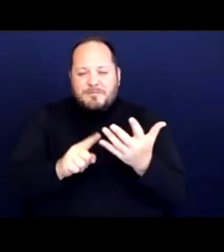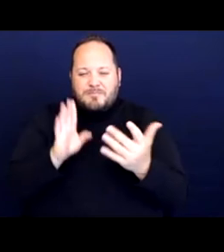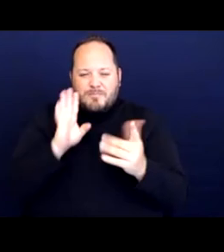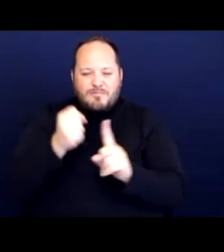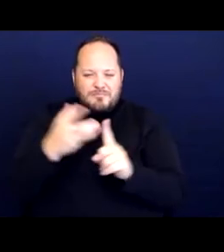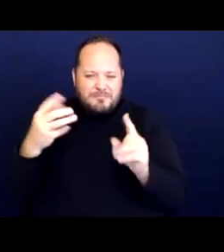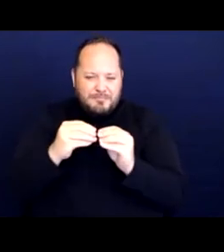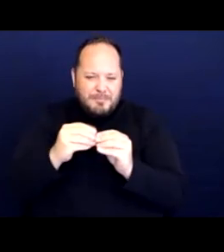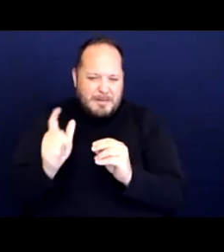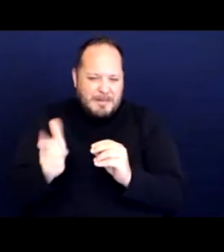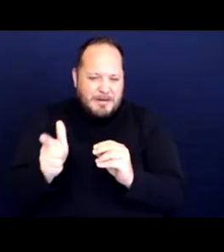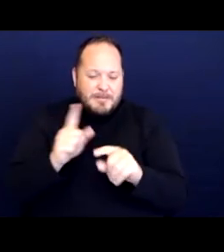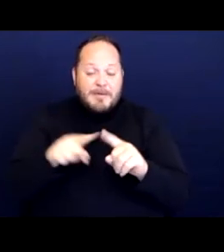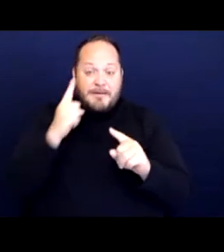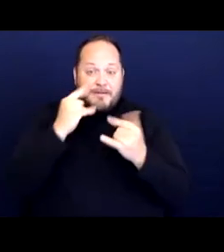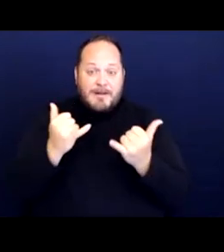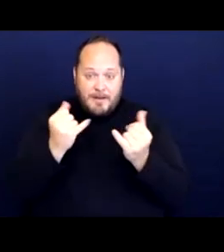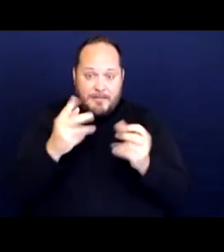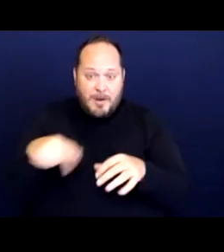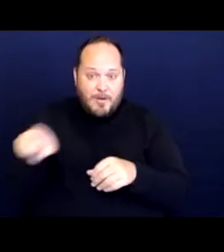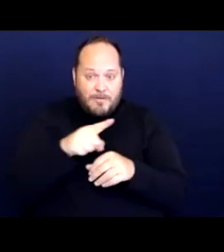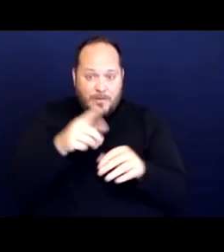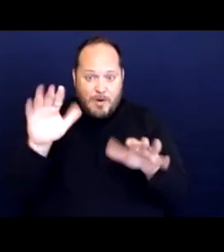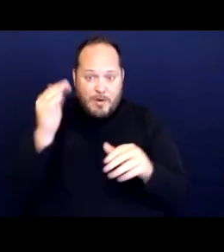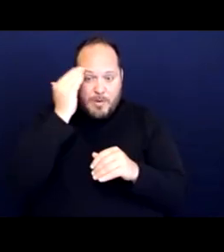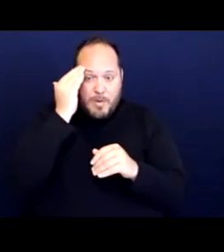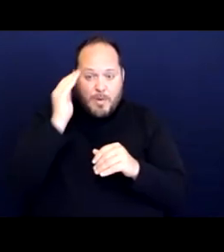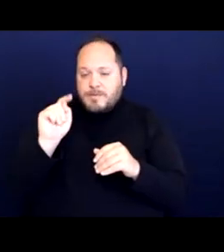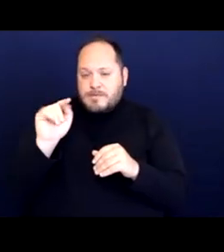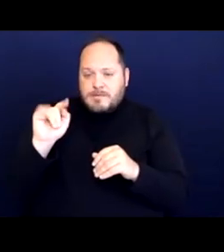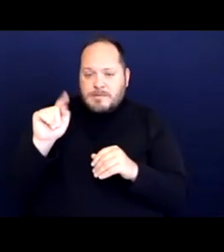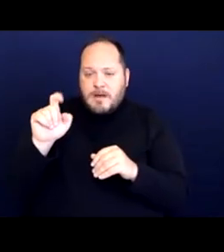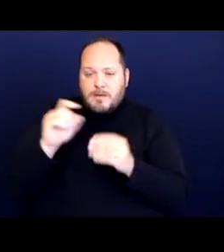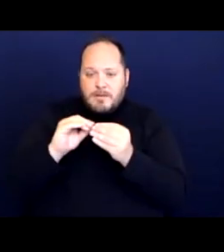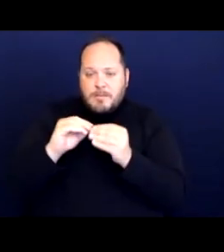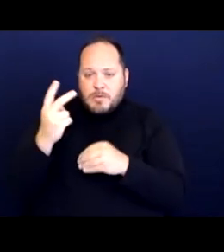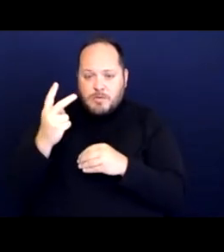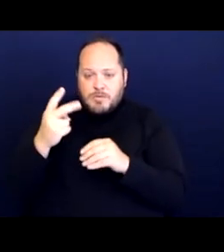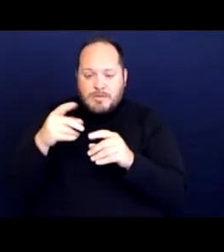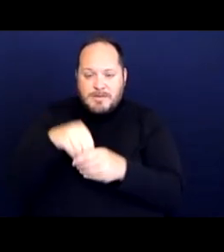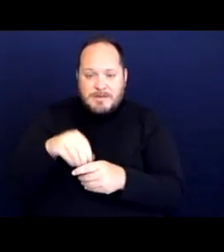but for now as many of you know title two of the Americans with Disabilities Act